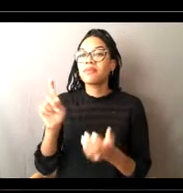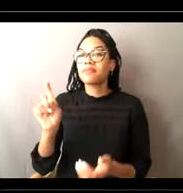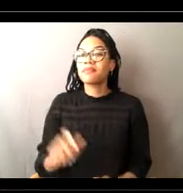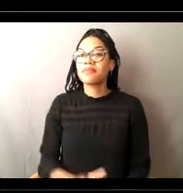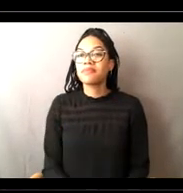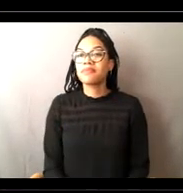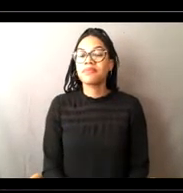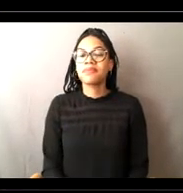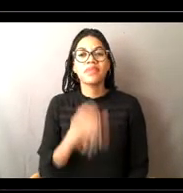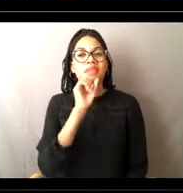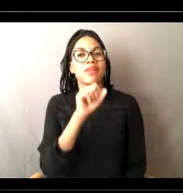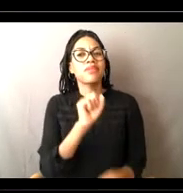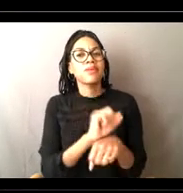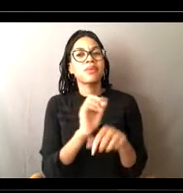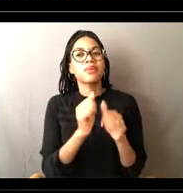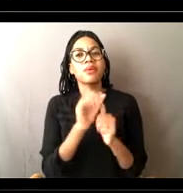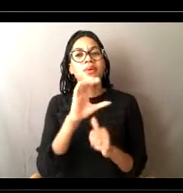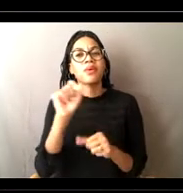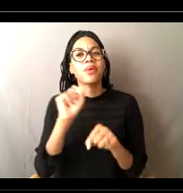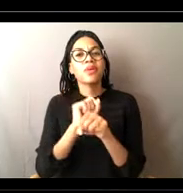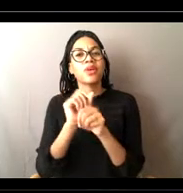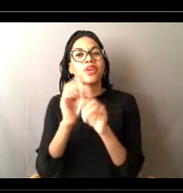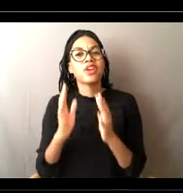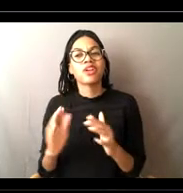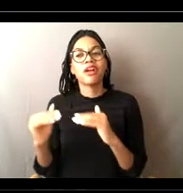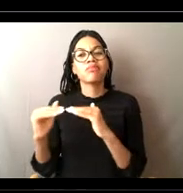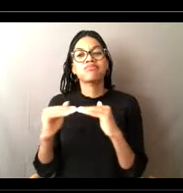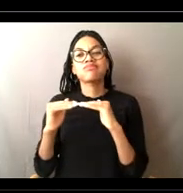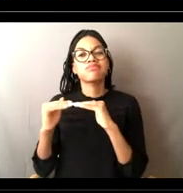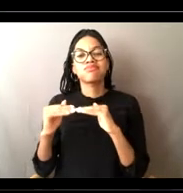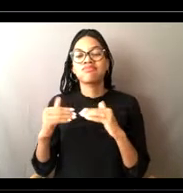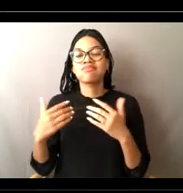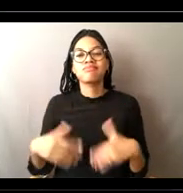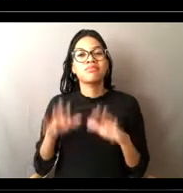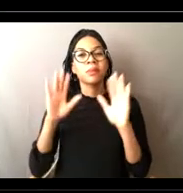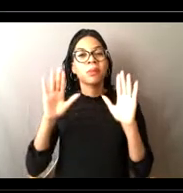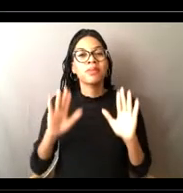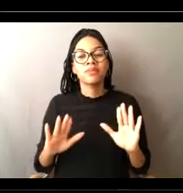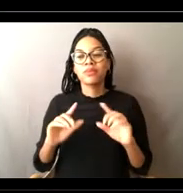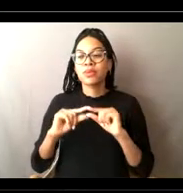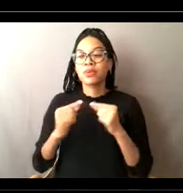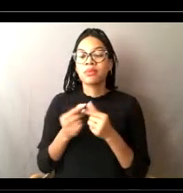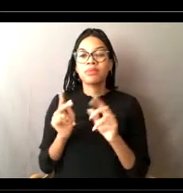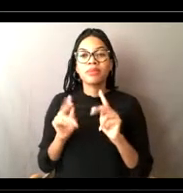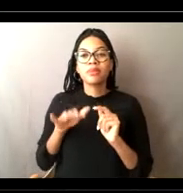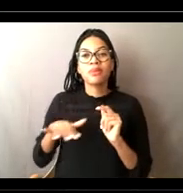I like working with my coworkers. We have a great group of people that we work with and everybody comes